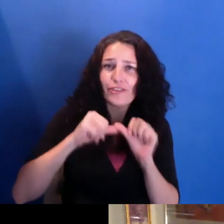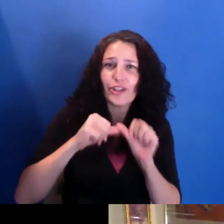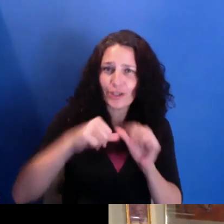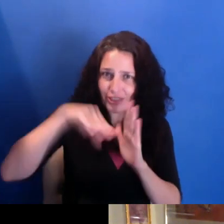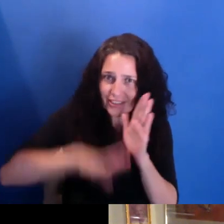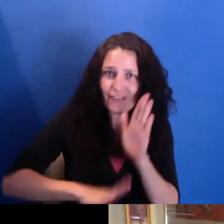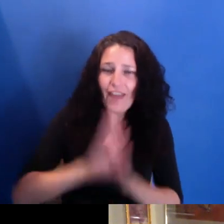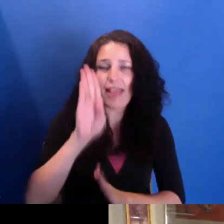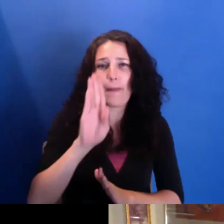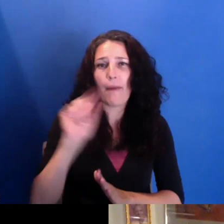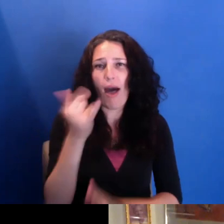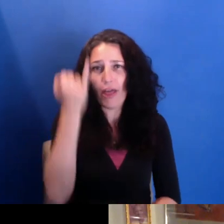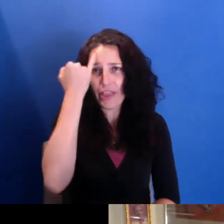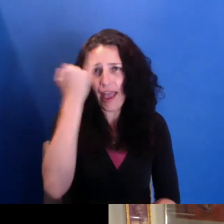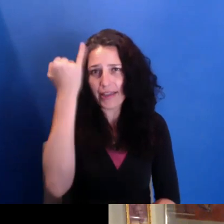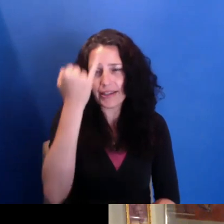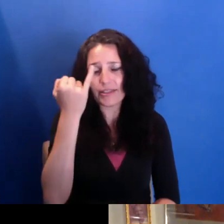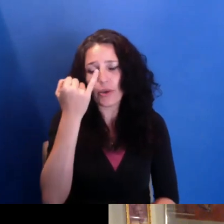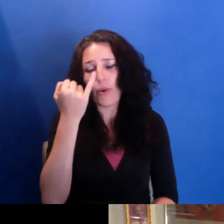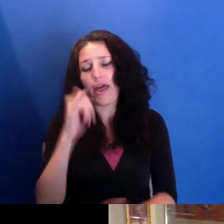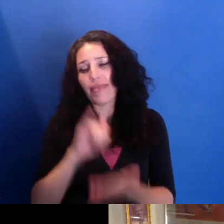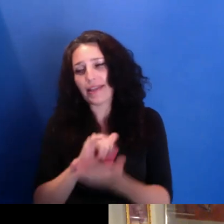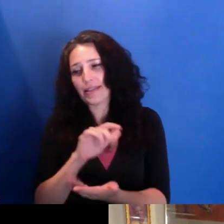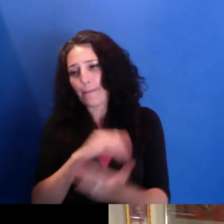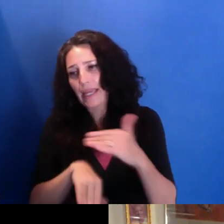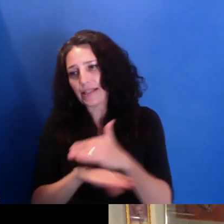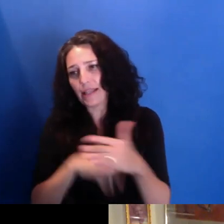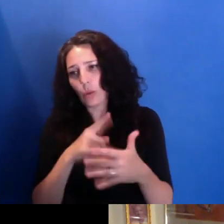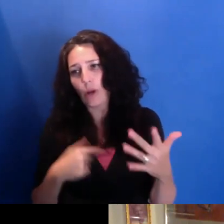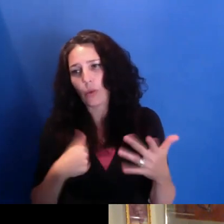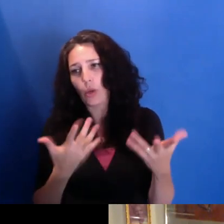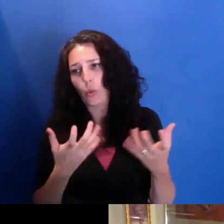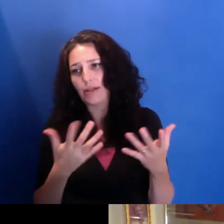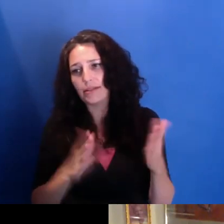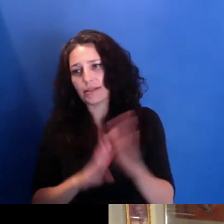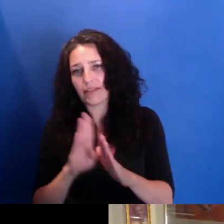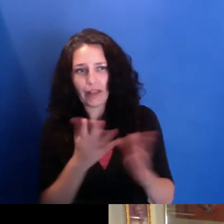we're interested in creating for ourselves. And hopefully, you know, we're definitely,